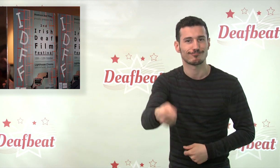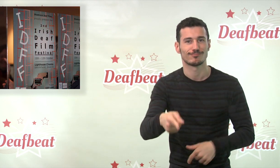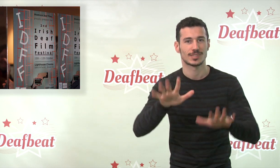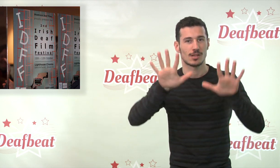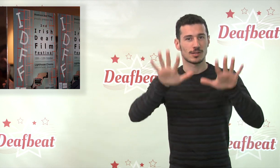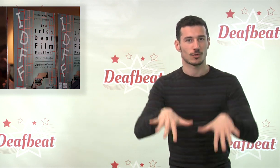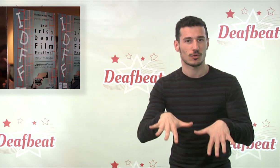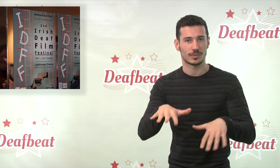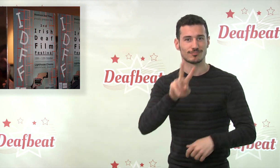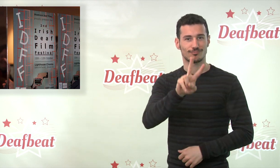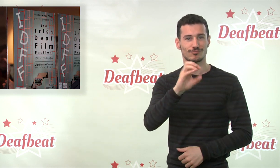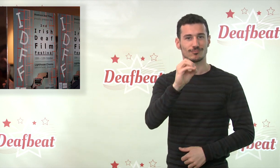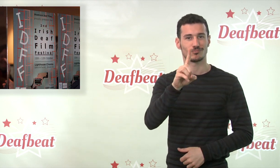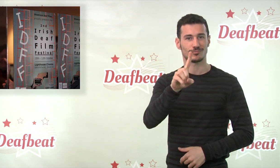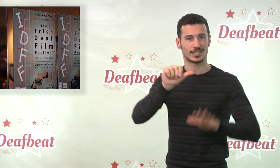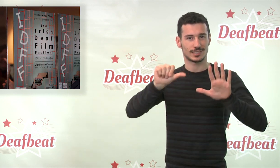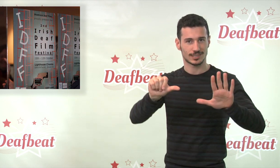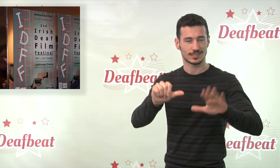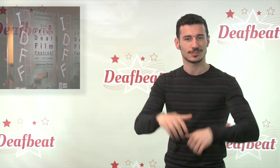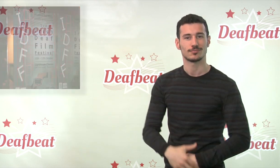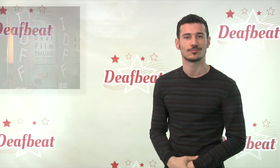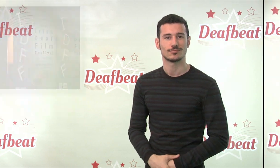the next one in October 2016.